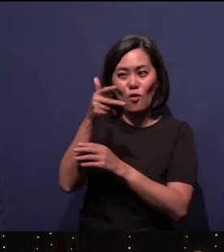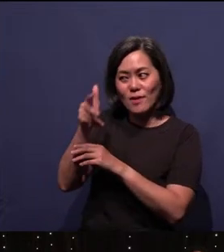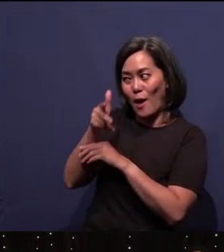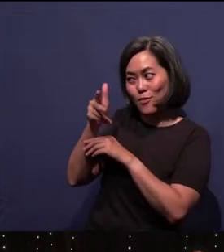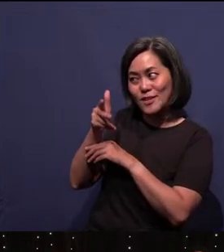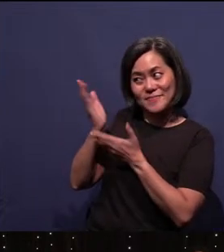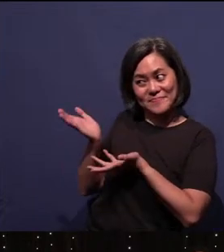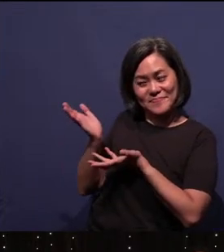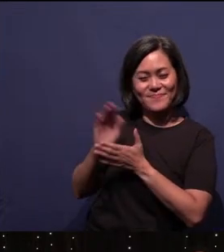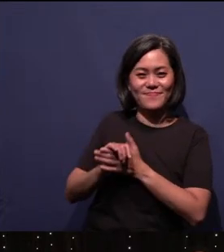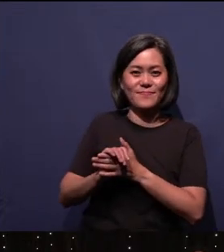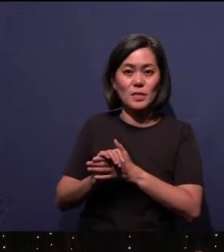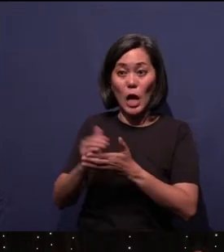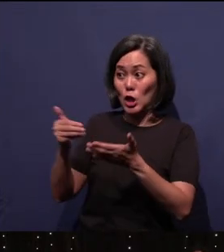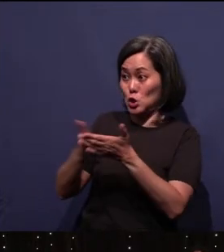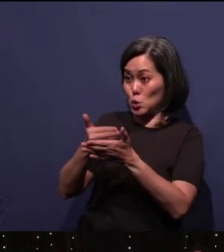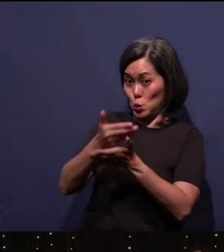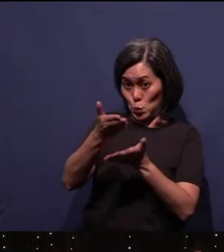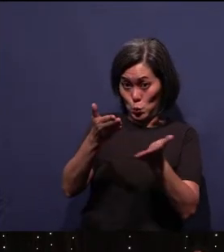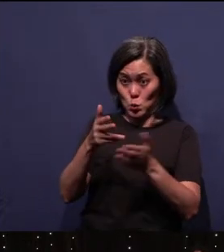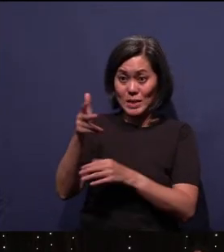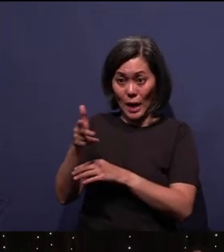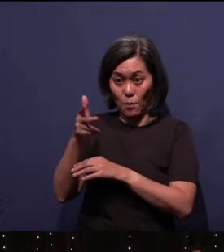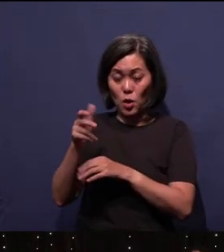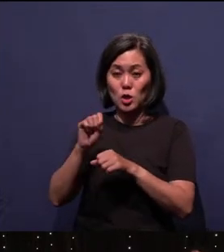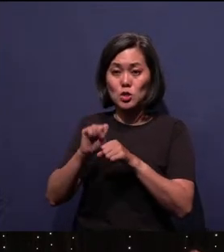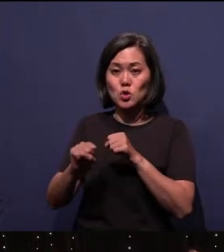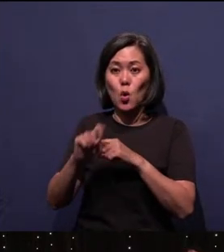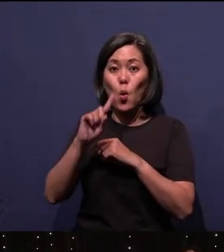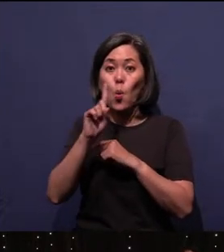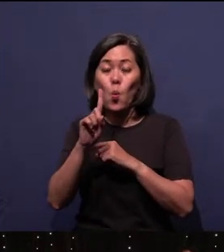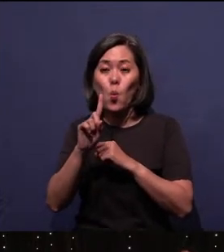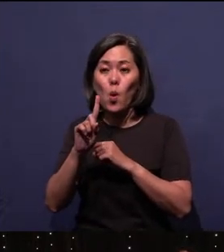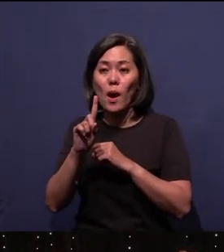And yeah, that one's a new camera, so it follows you wherever the mouth is moving.